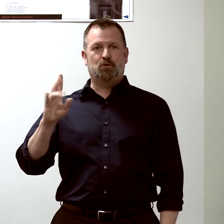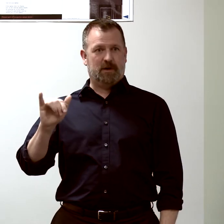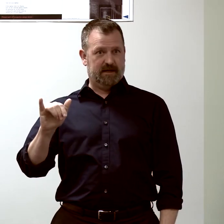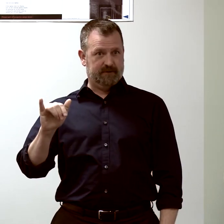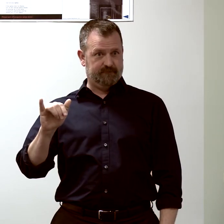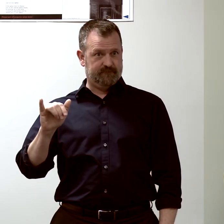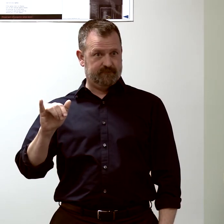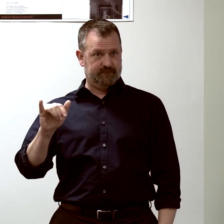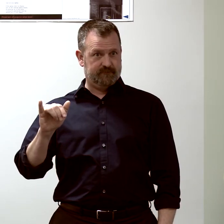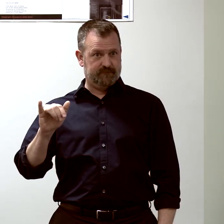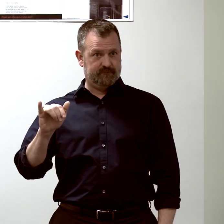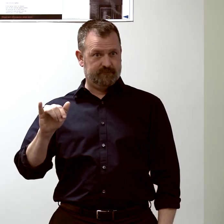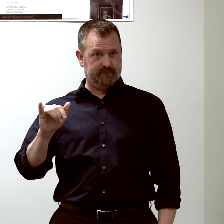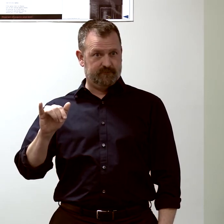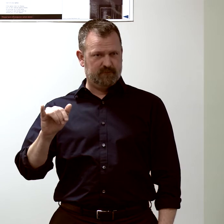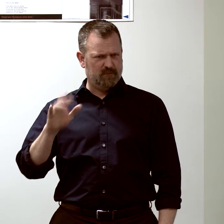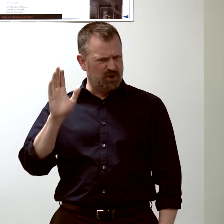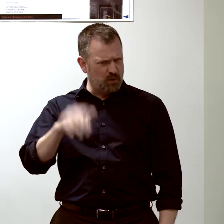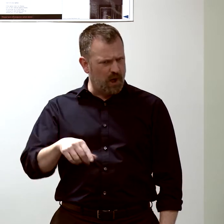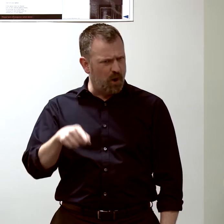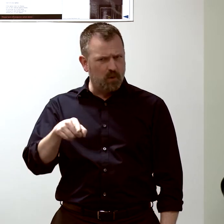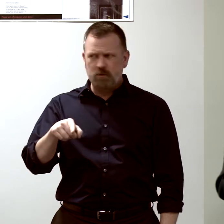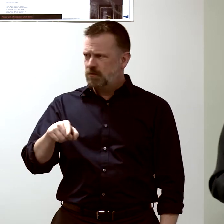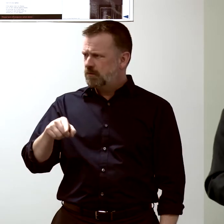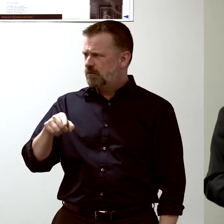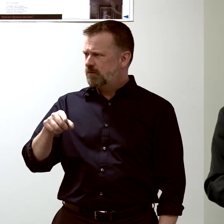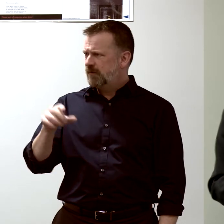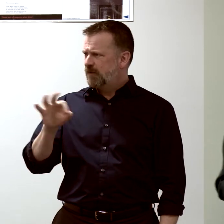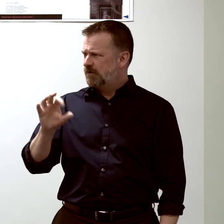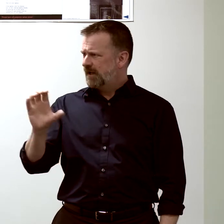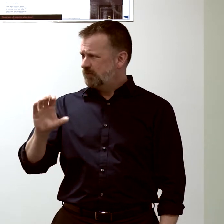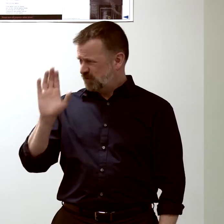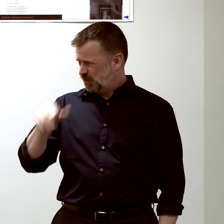So flow cytometry allows you-- Do you guys know about flow cytometry?